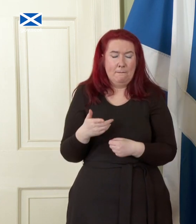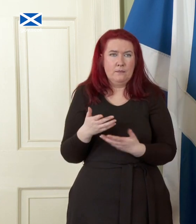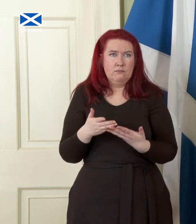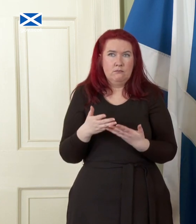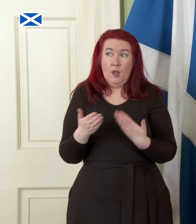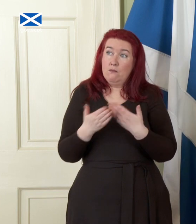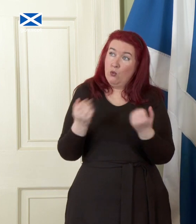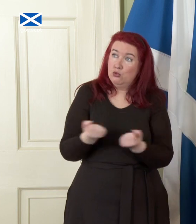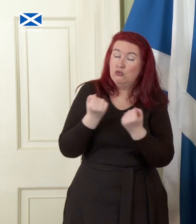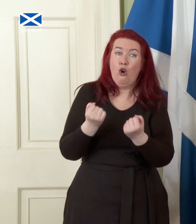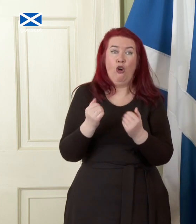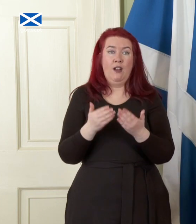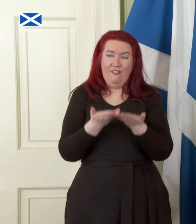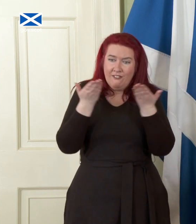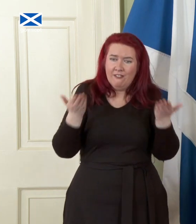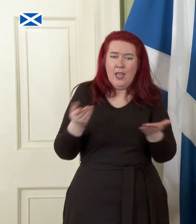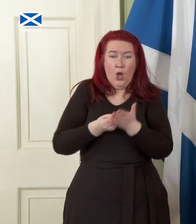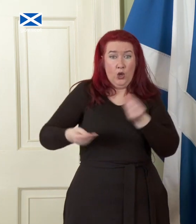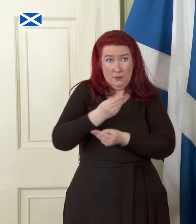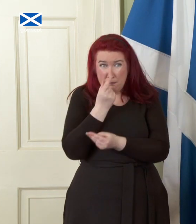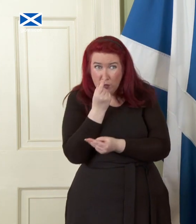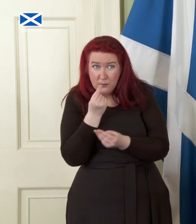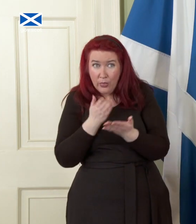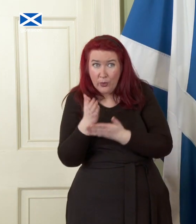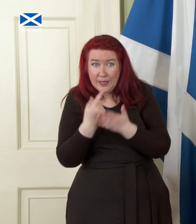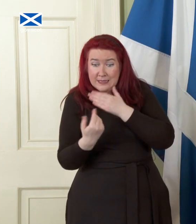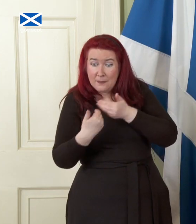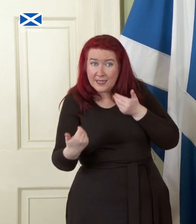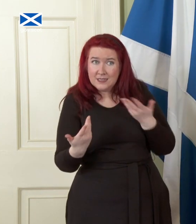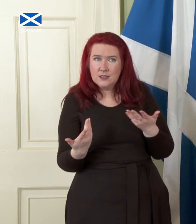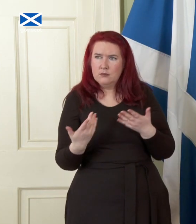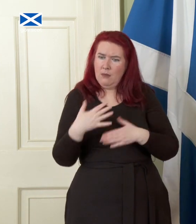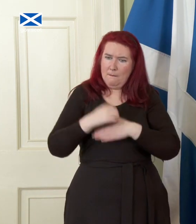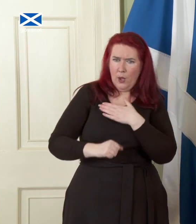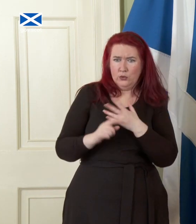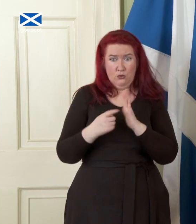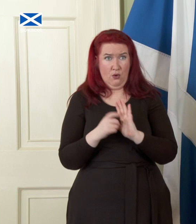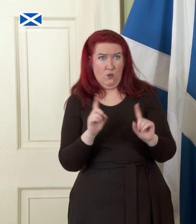fairer economy really possible with independence?' 'What currency will we use?' 'How will we deal